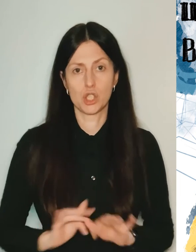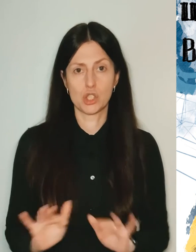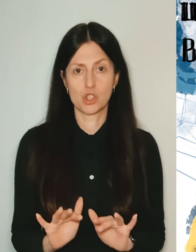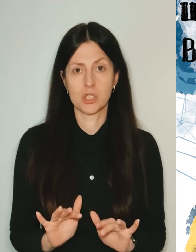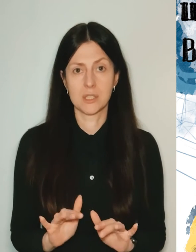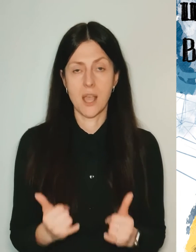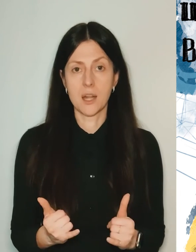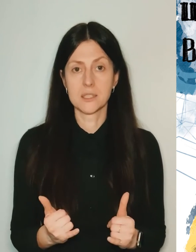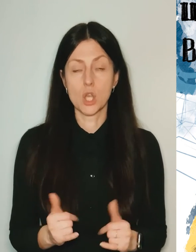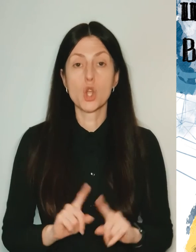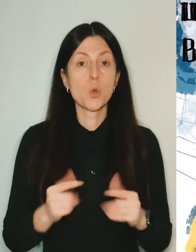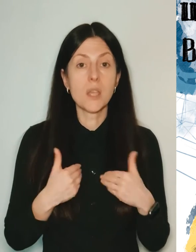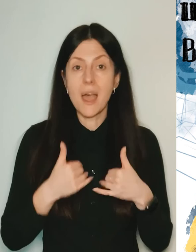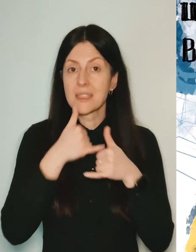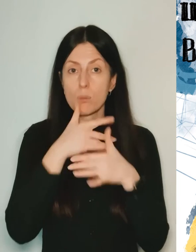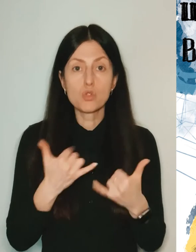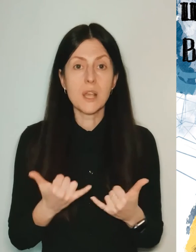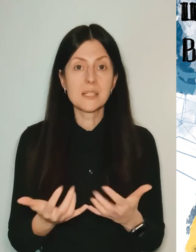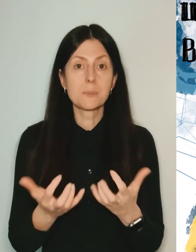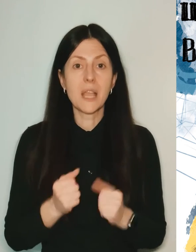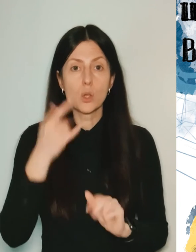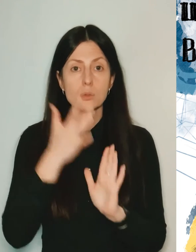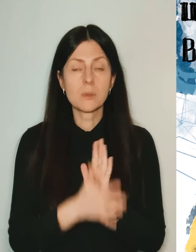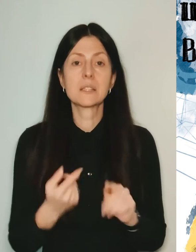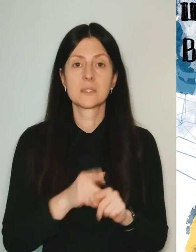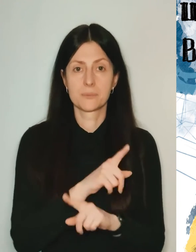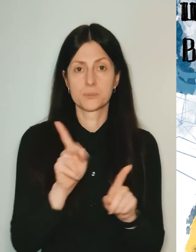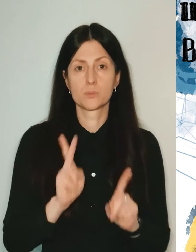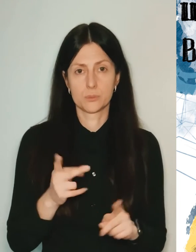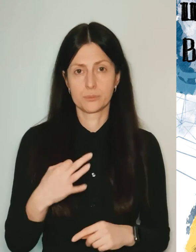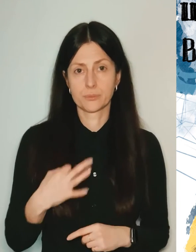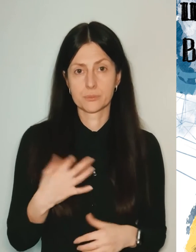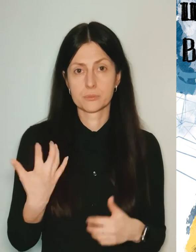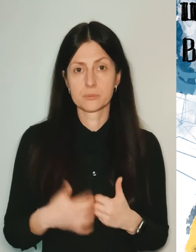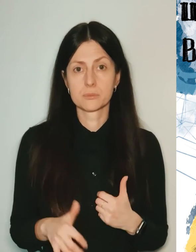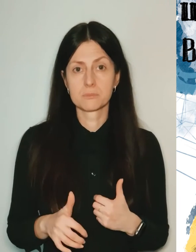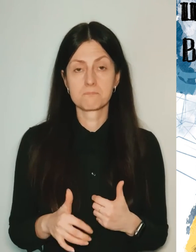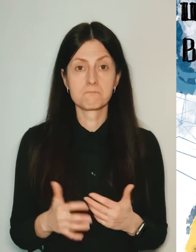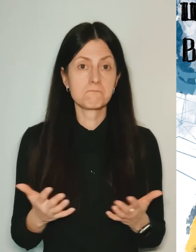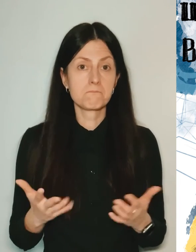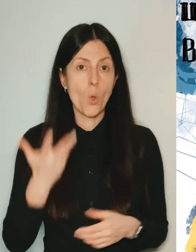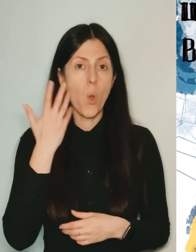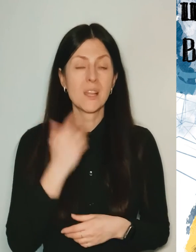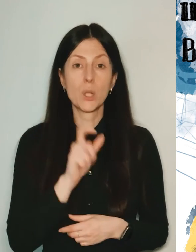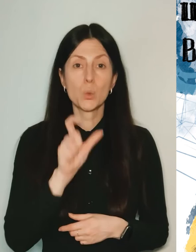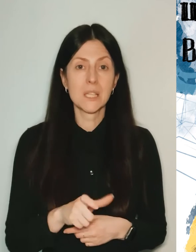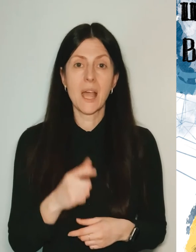What I cannot accept and understand now is indifference. When a person does nothing.